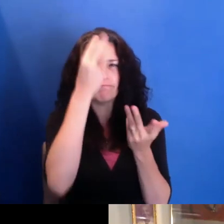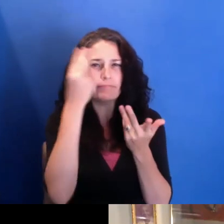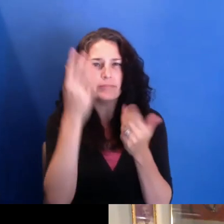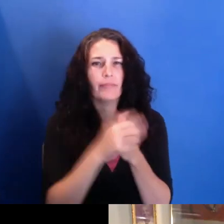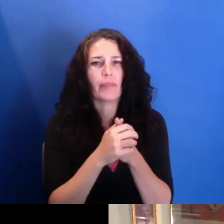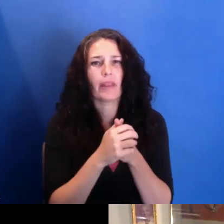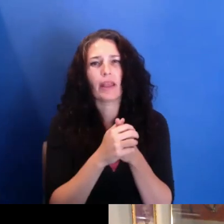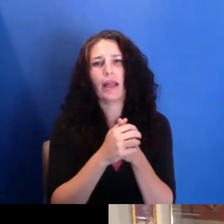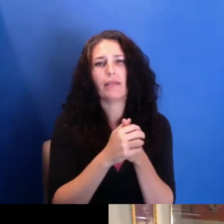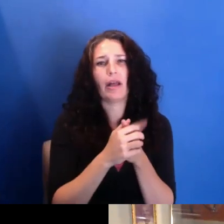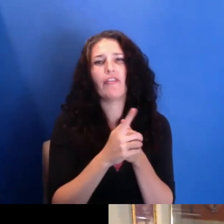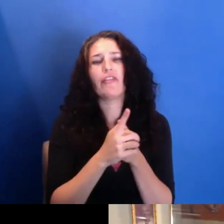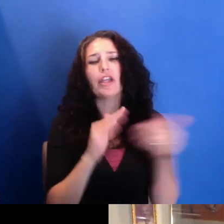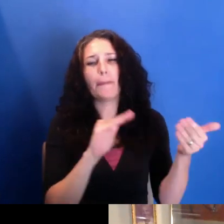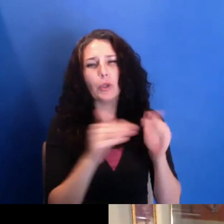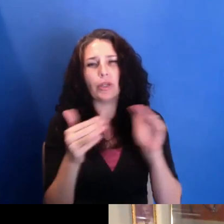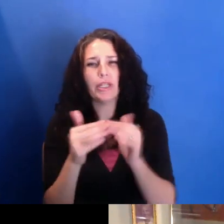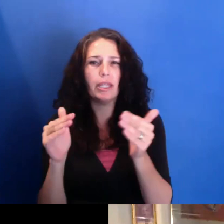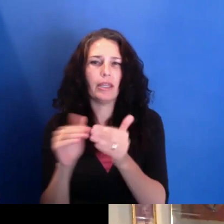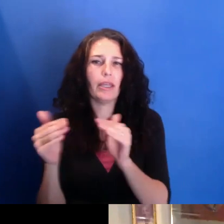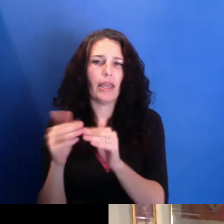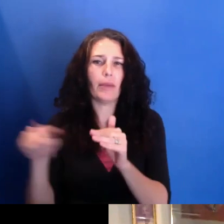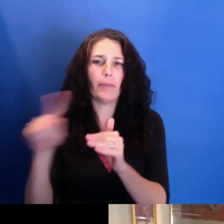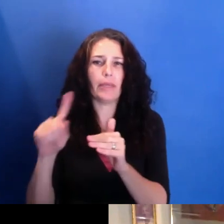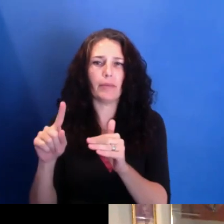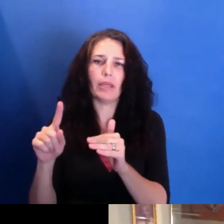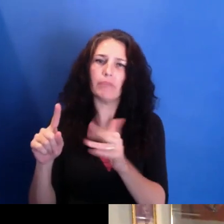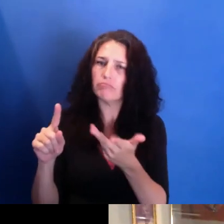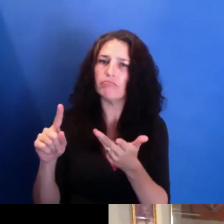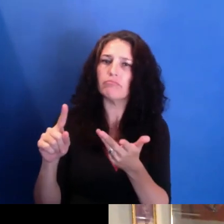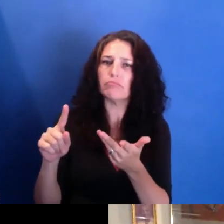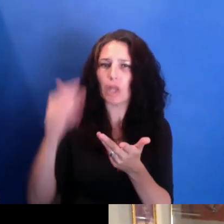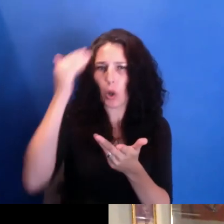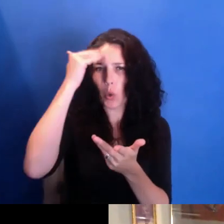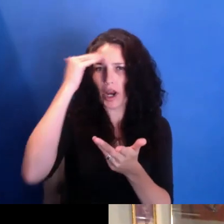and sort of body of work of, you know, films that were--